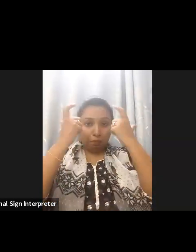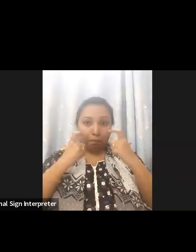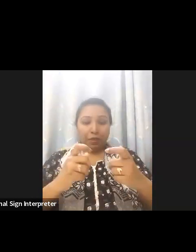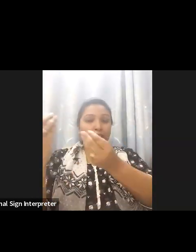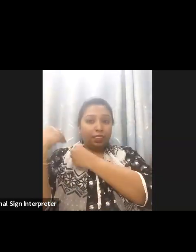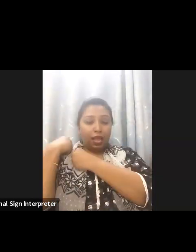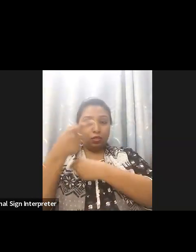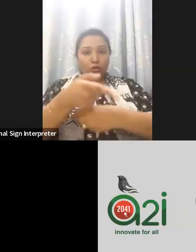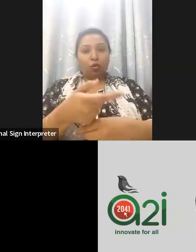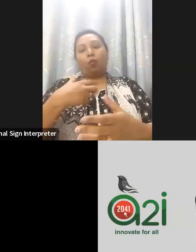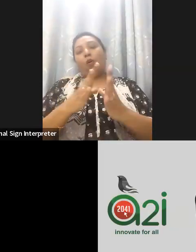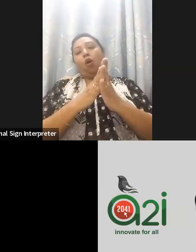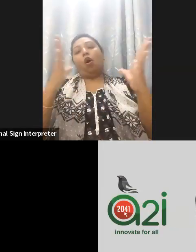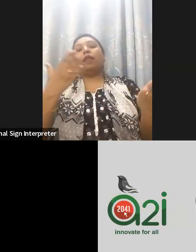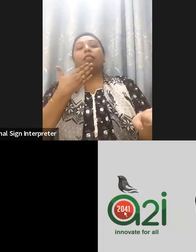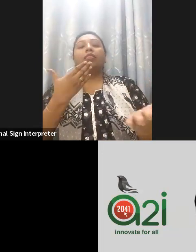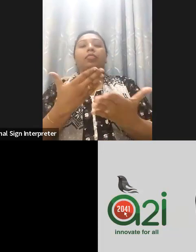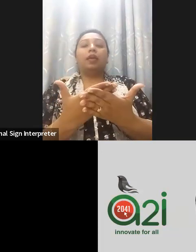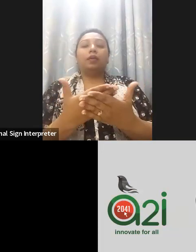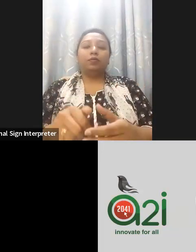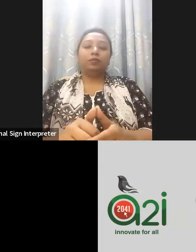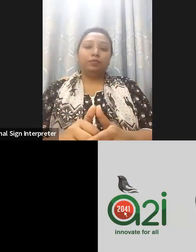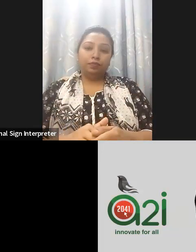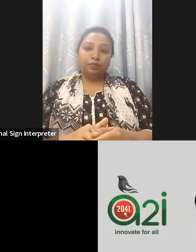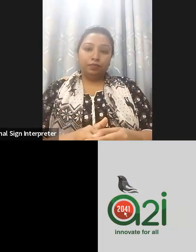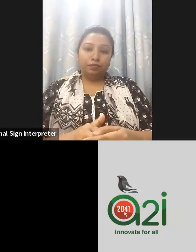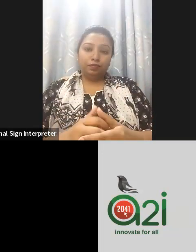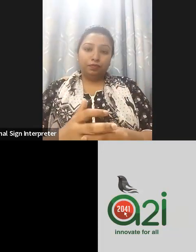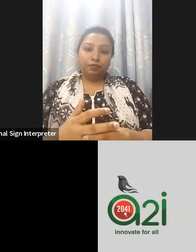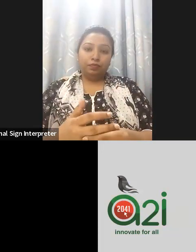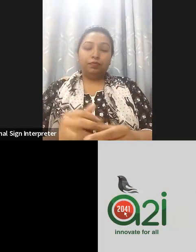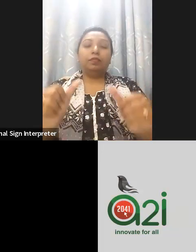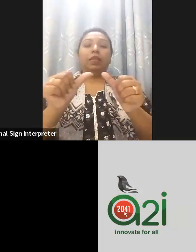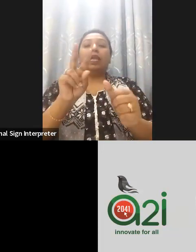a2i´s DIL is highly interested to collaborate with the international communities including